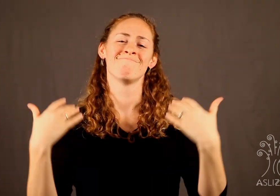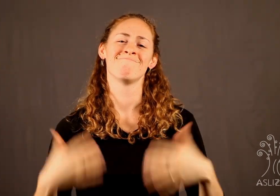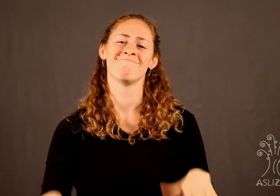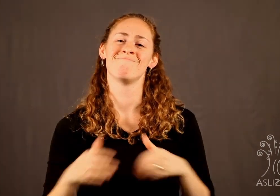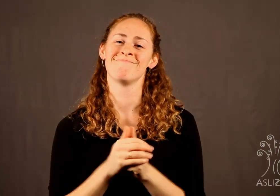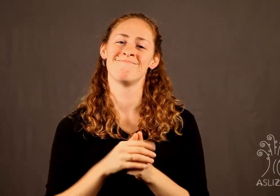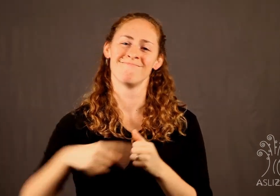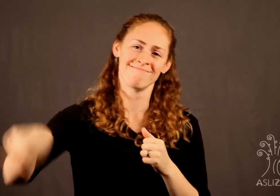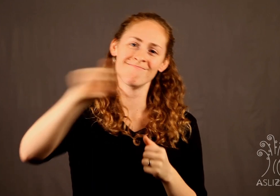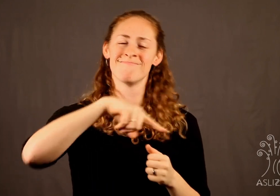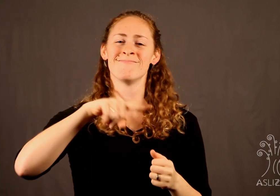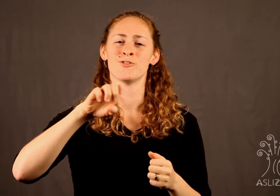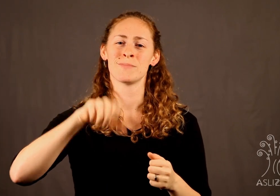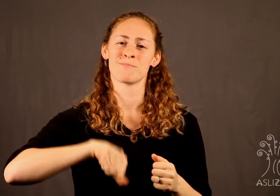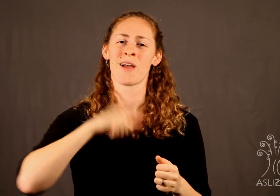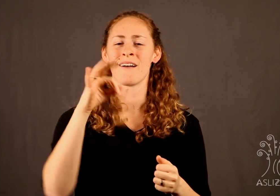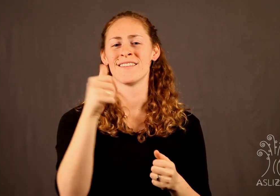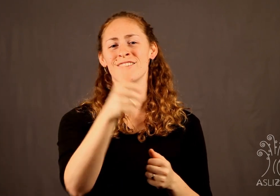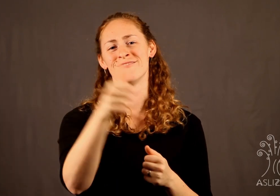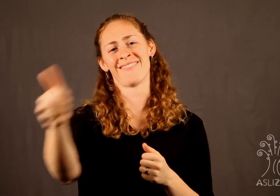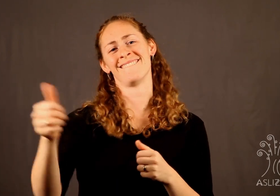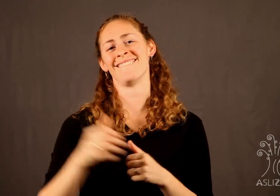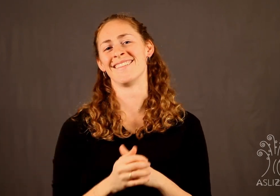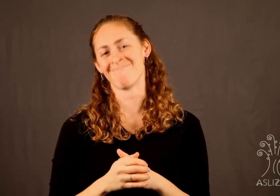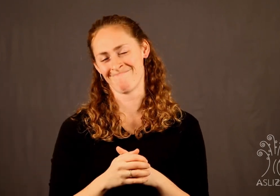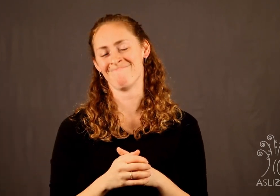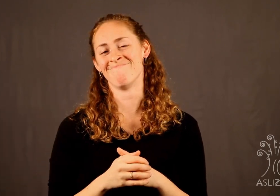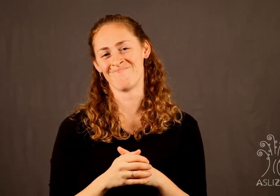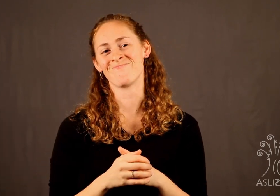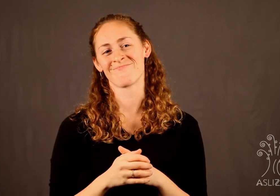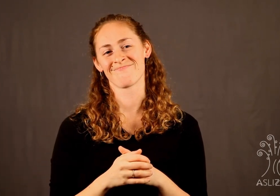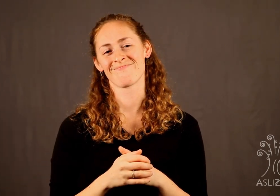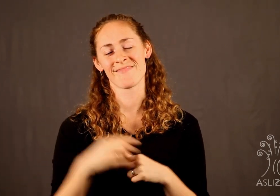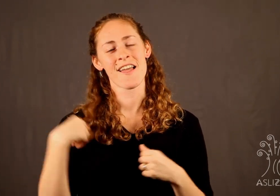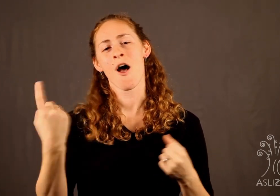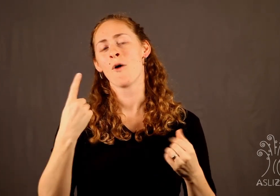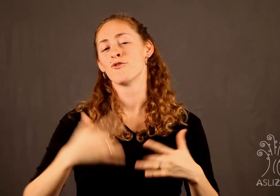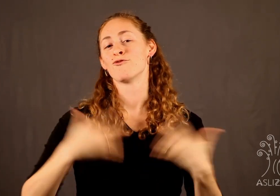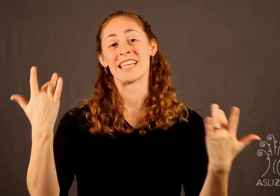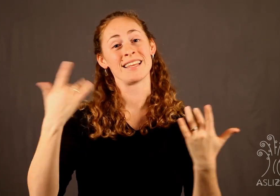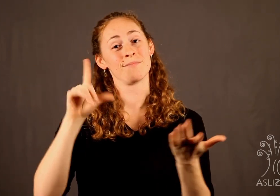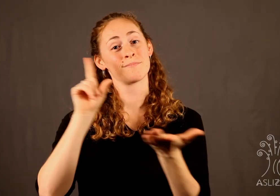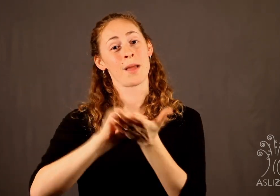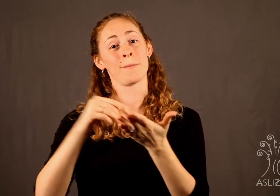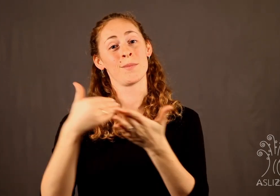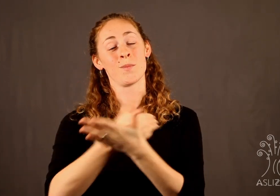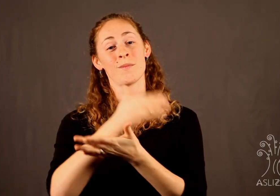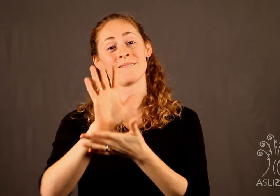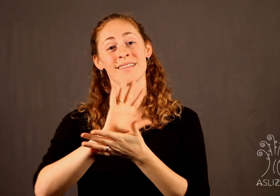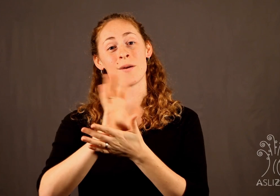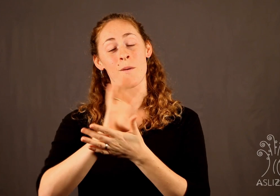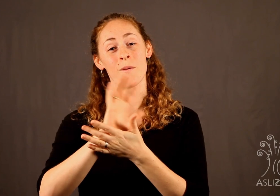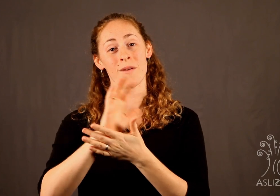You should be proud of yourselves. I'm always thrilled when we publish a video on the website.